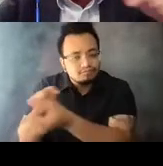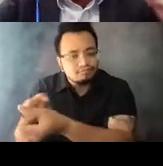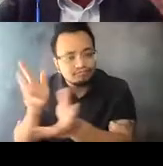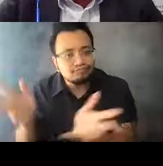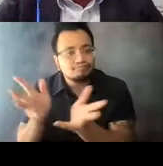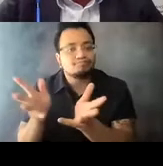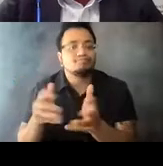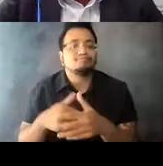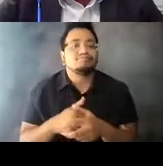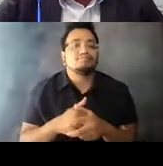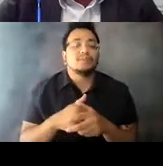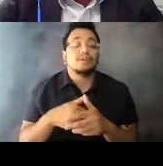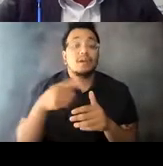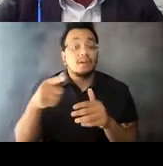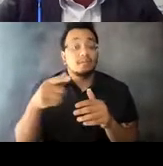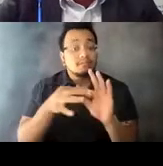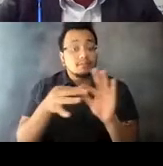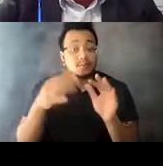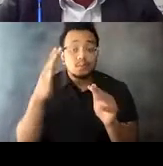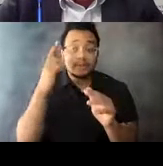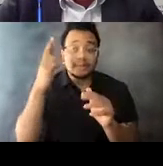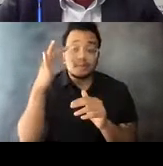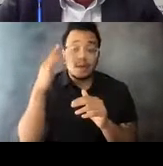we methoughtically moved to zero fare for the last 15:01:13 four and a half years.